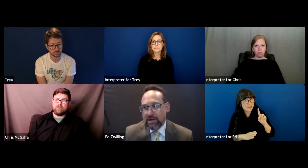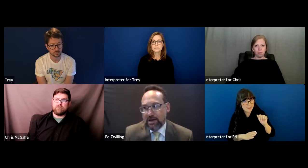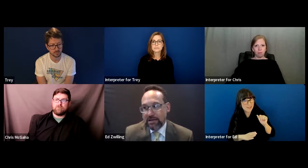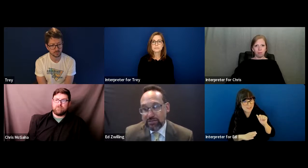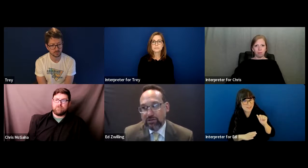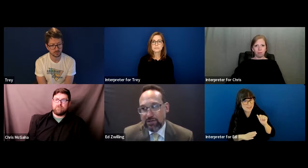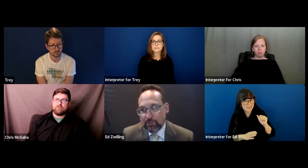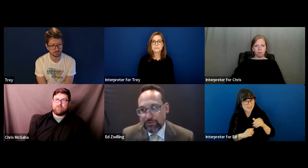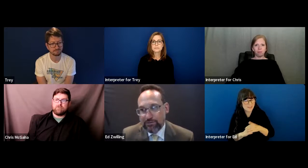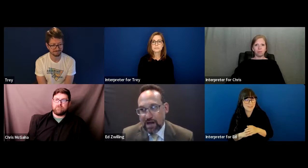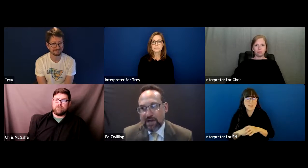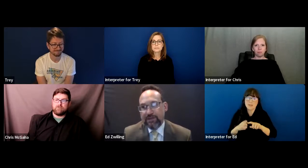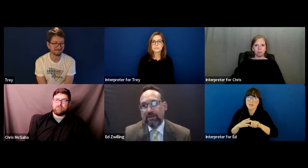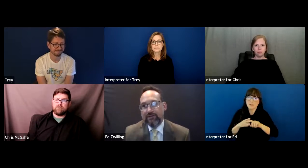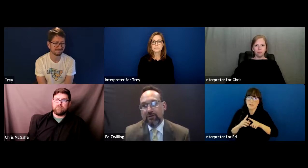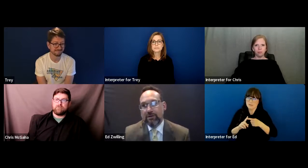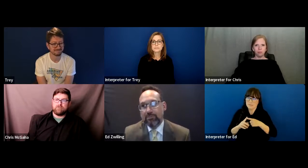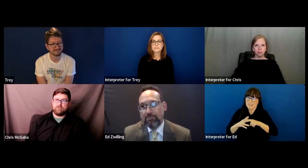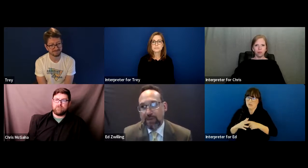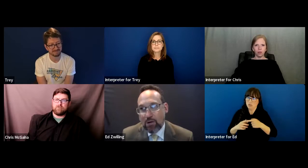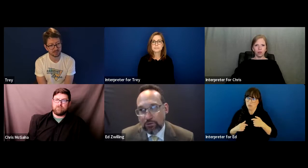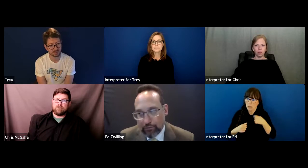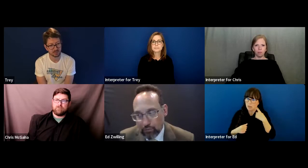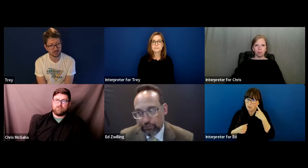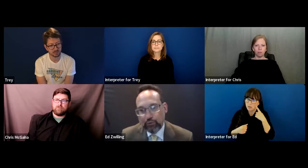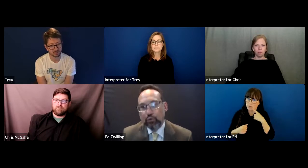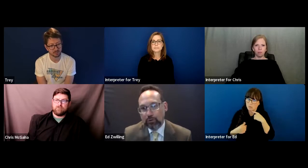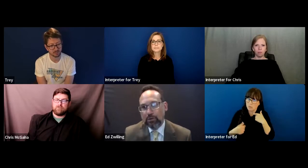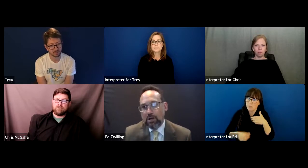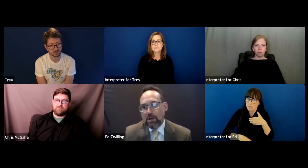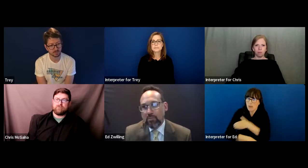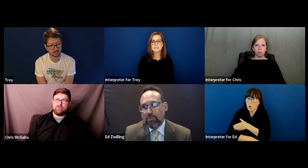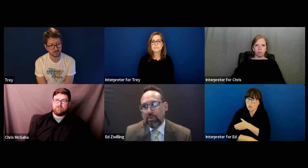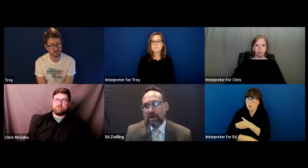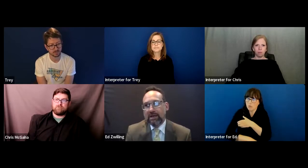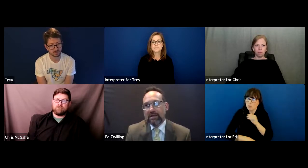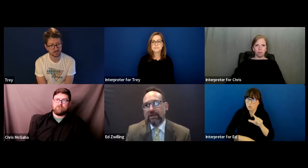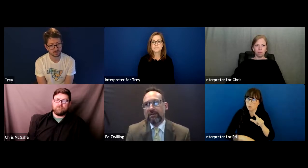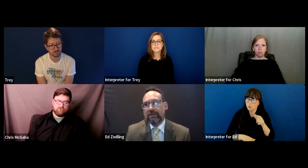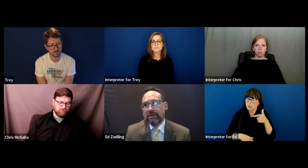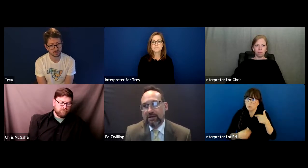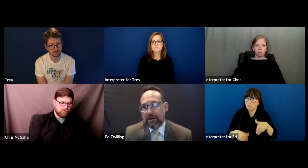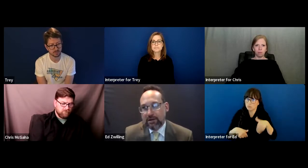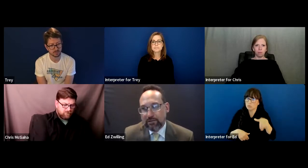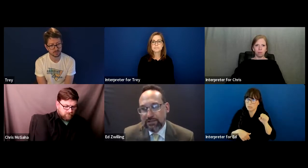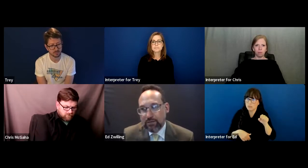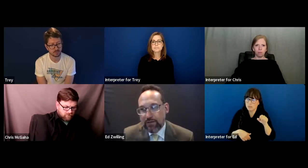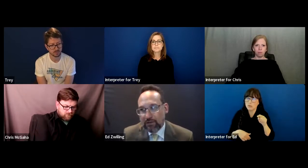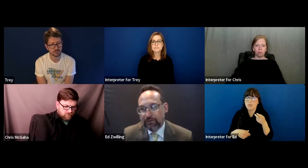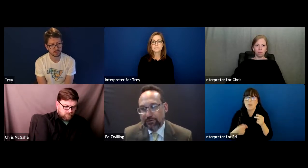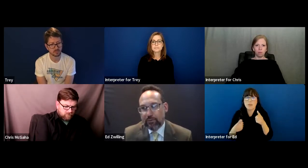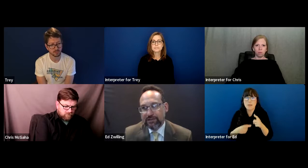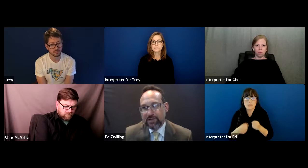And initially it was, I think, a very powerful tool, but in the early 2000s, I want to say